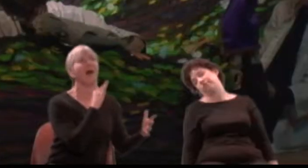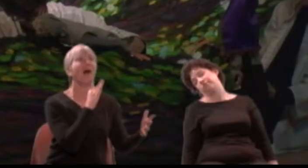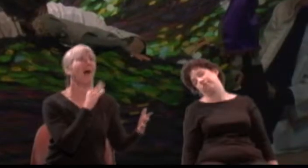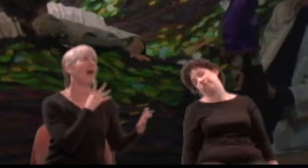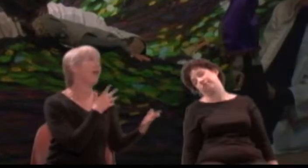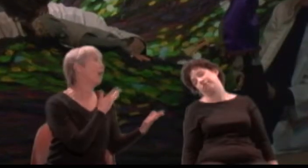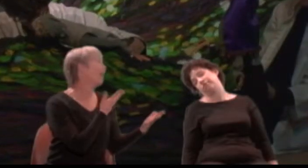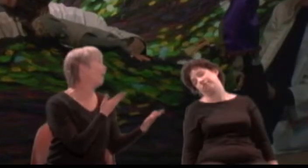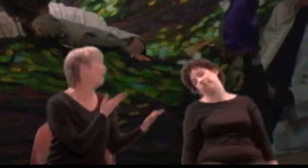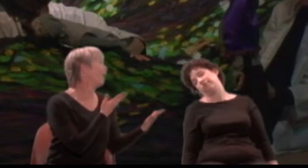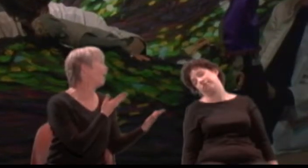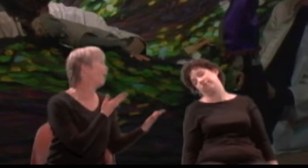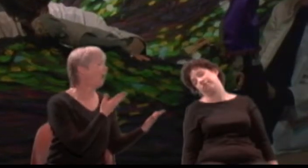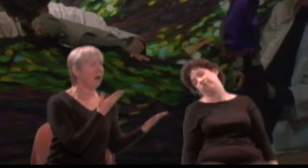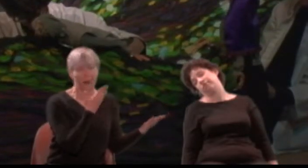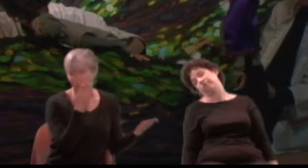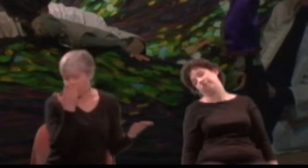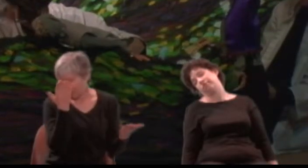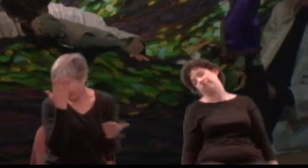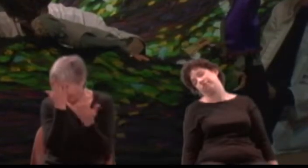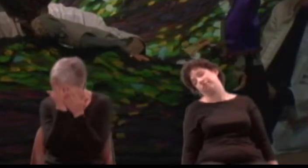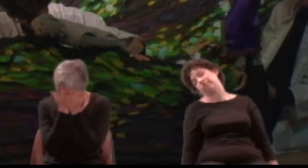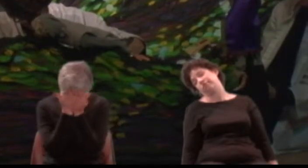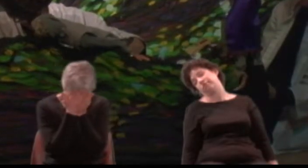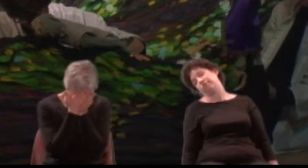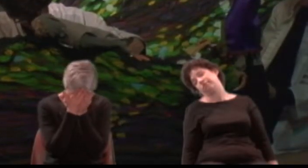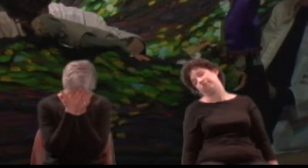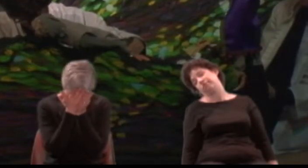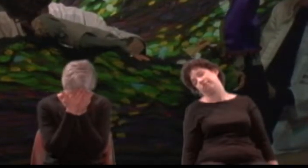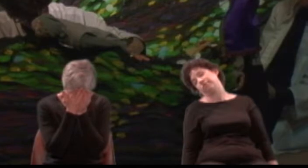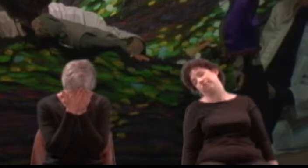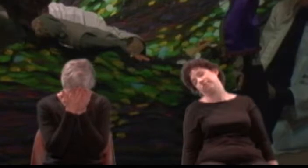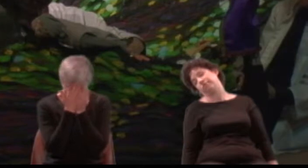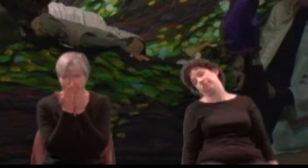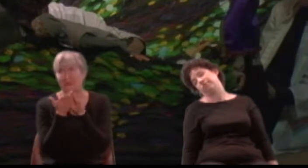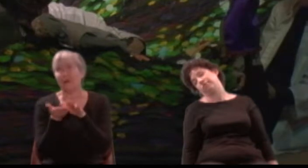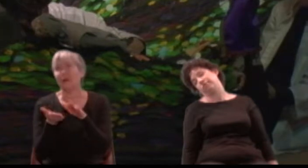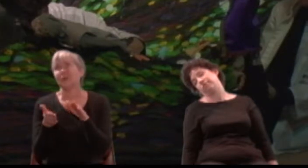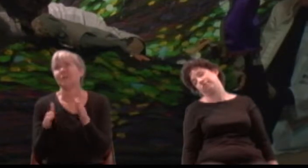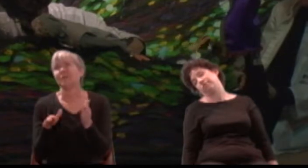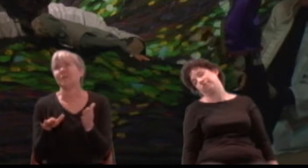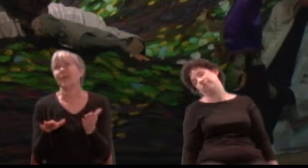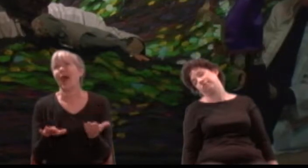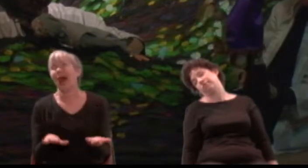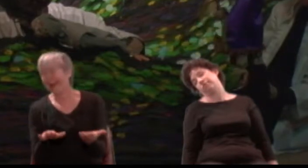Quite dumb? Dead, dead?